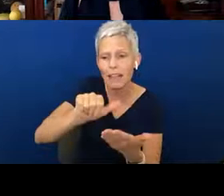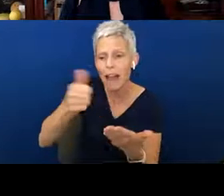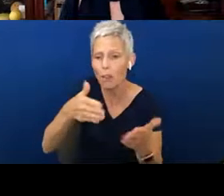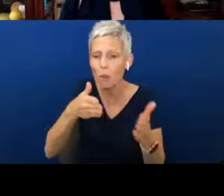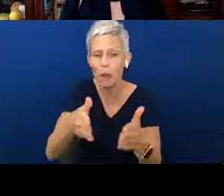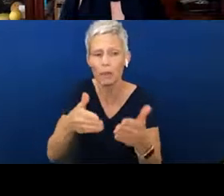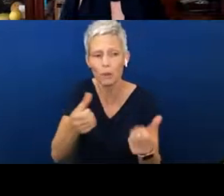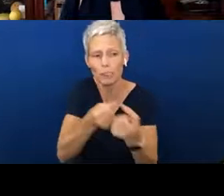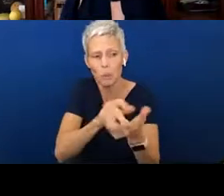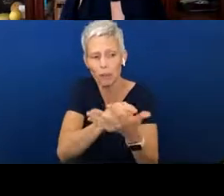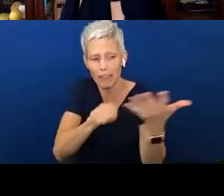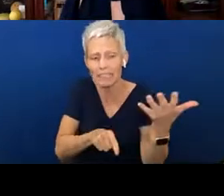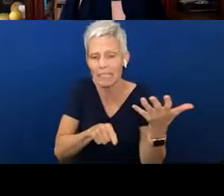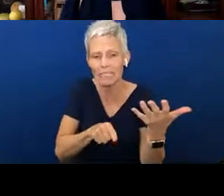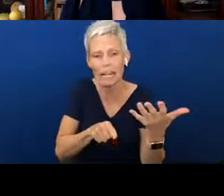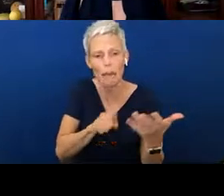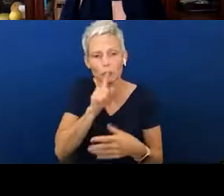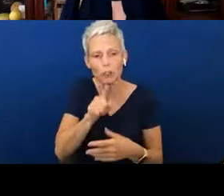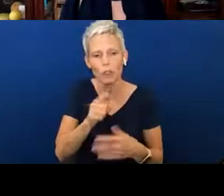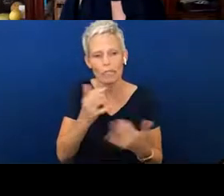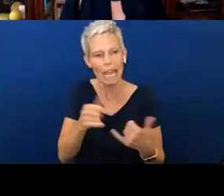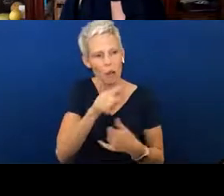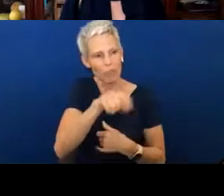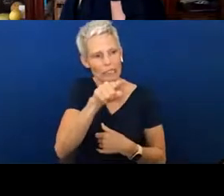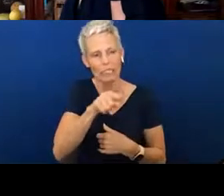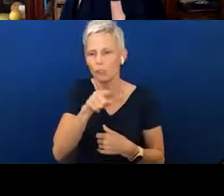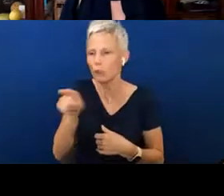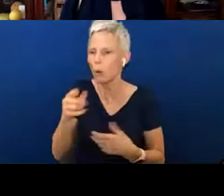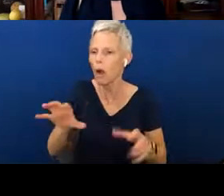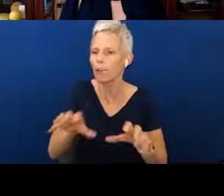you're doing a lot of things out there, and quite often they're very natural behaviors.